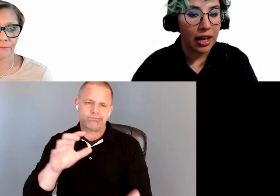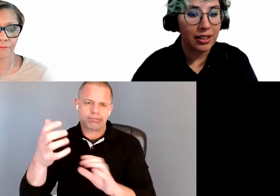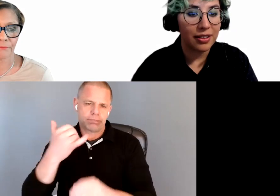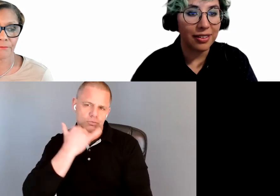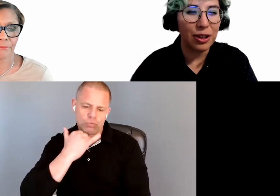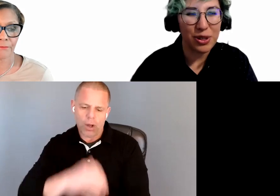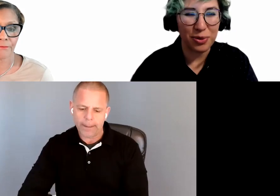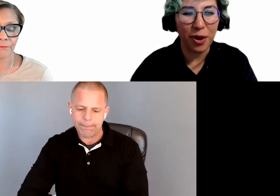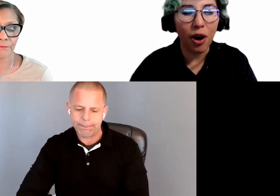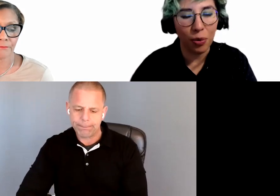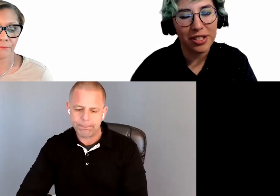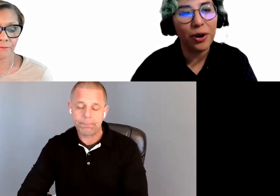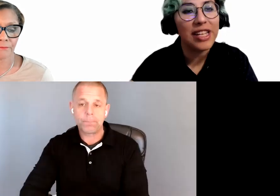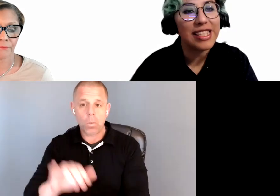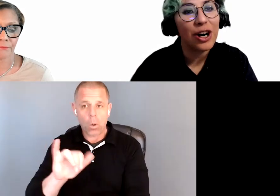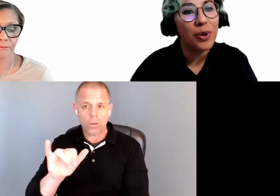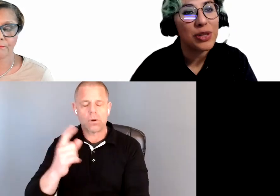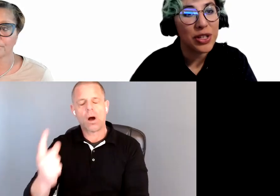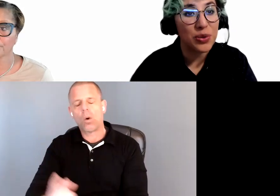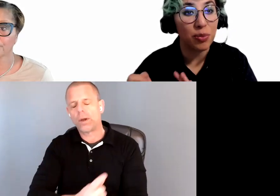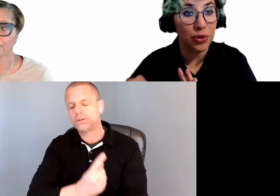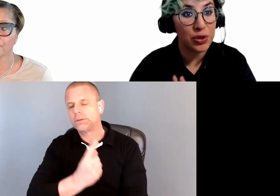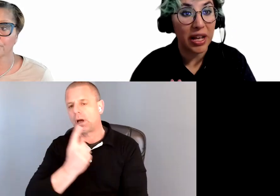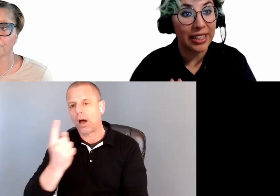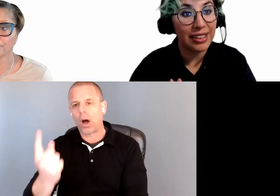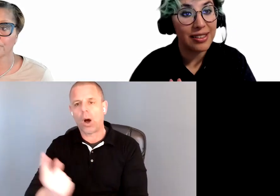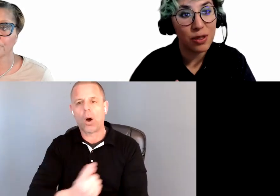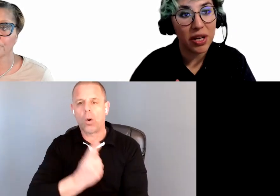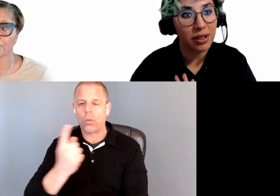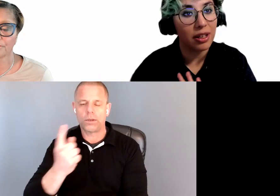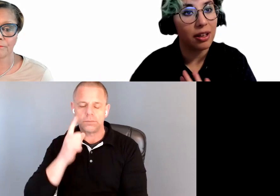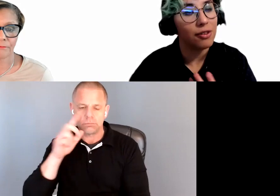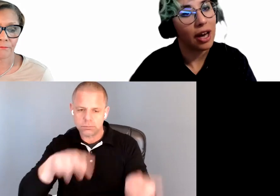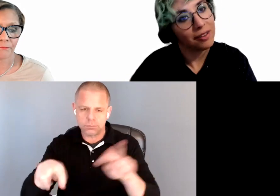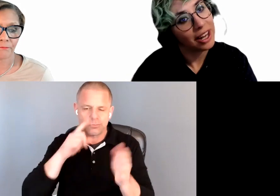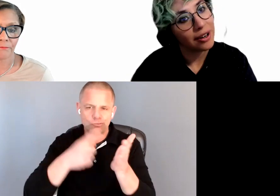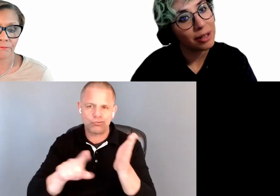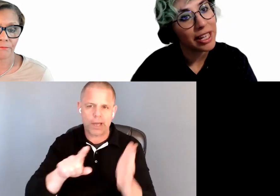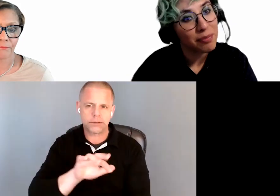And you also always, always, always want to review spelling, especially if you have a hard name like